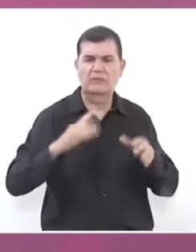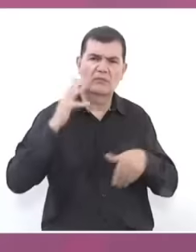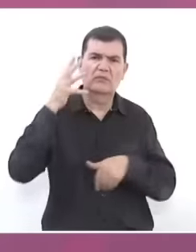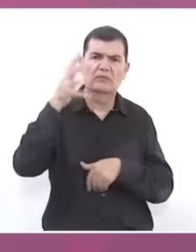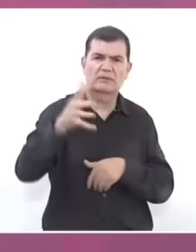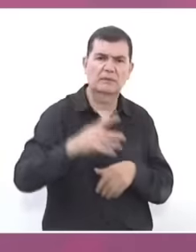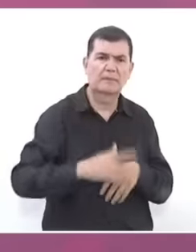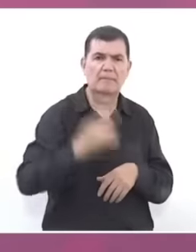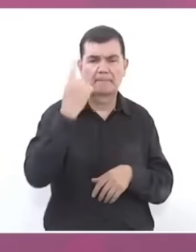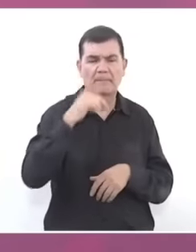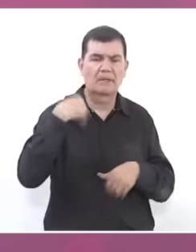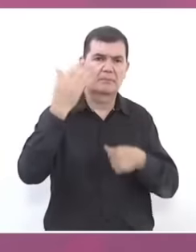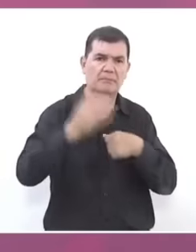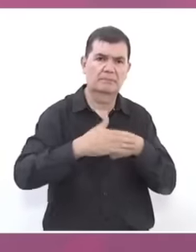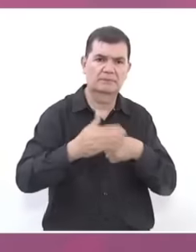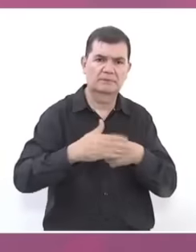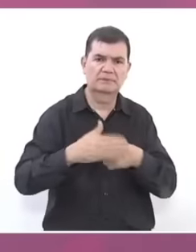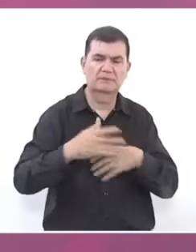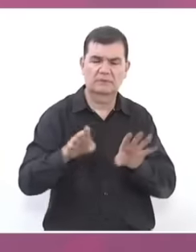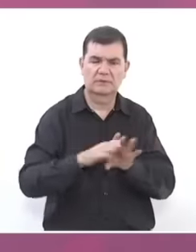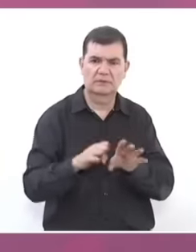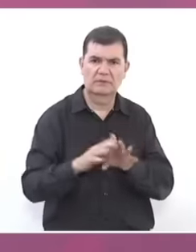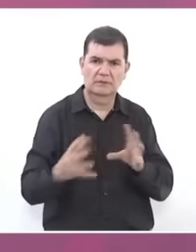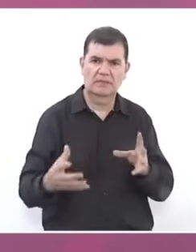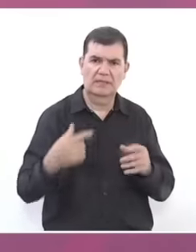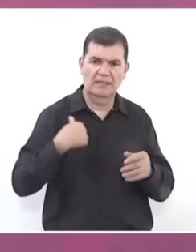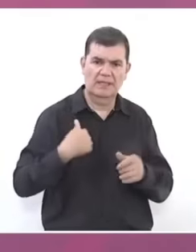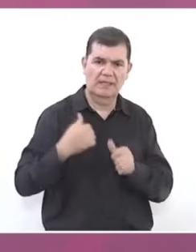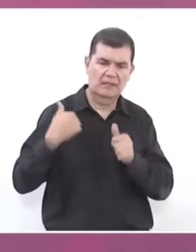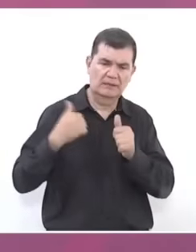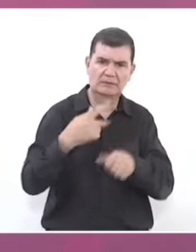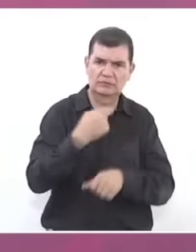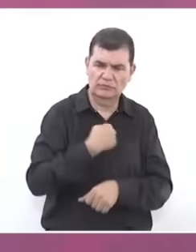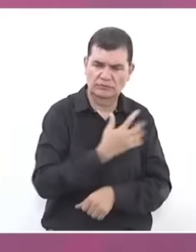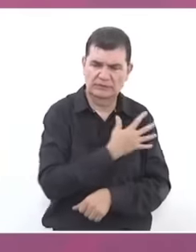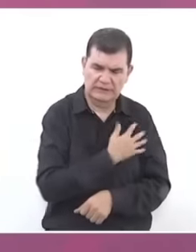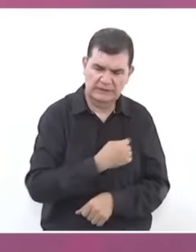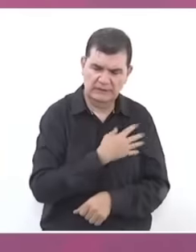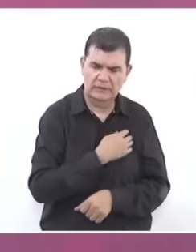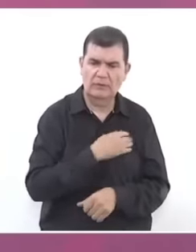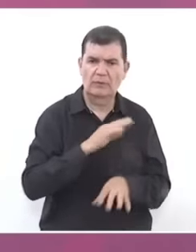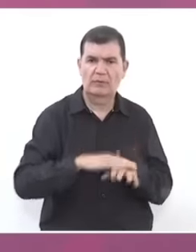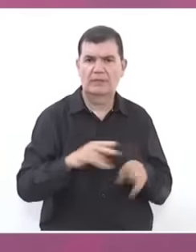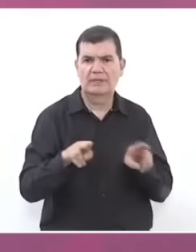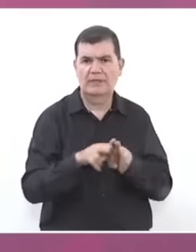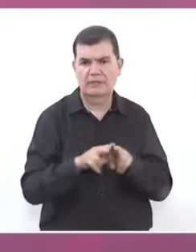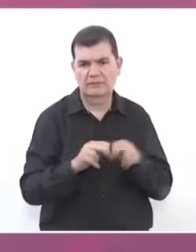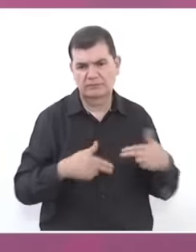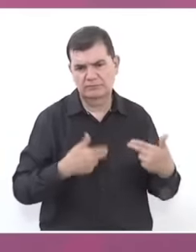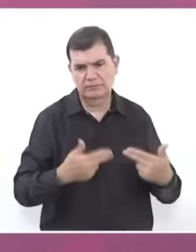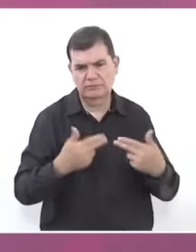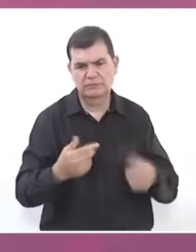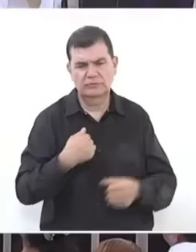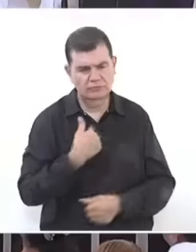those who come after us, our children and our grandchildren, I'm really glad